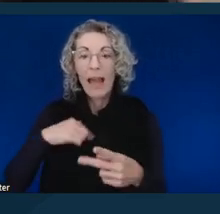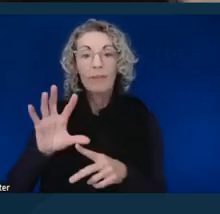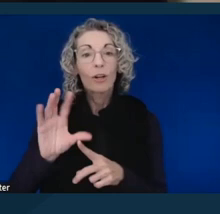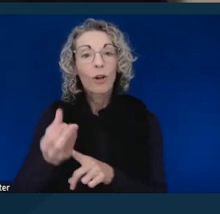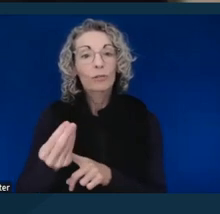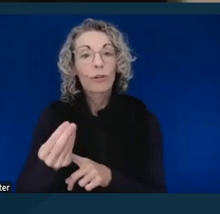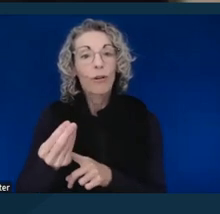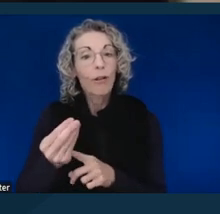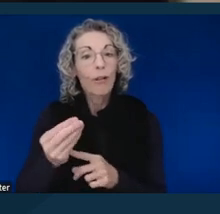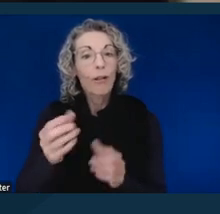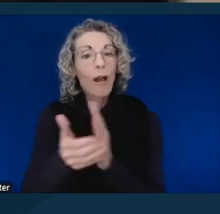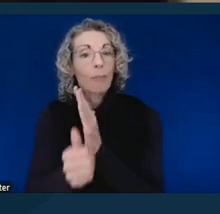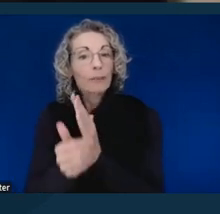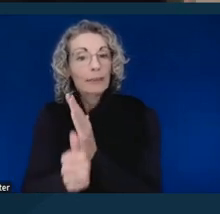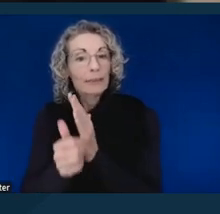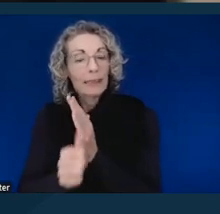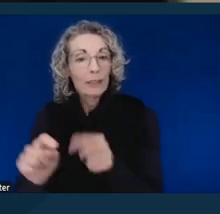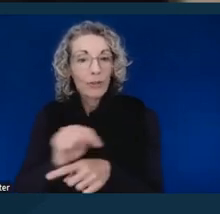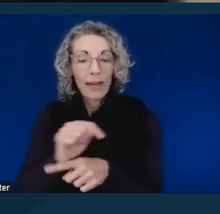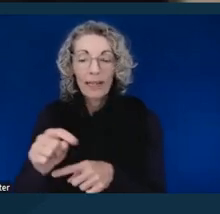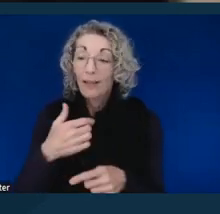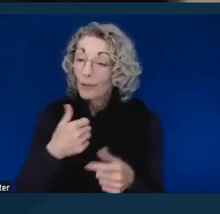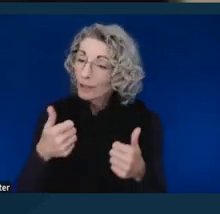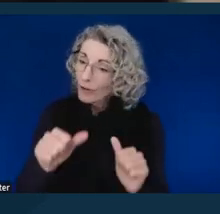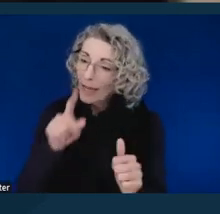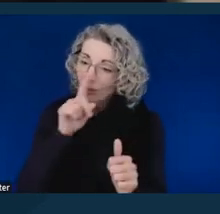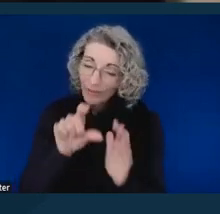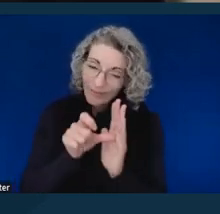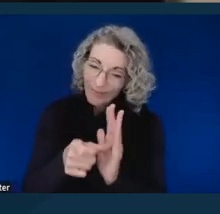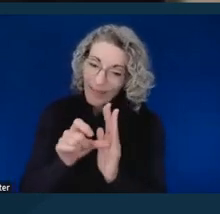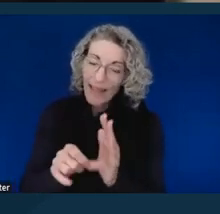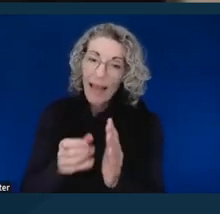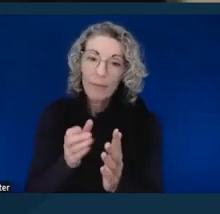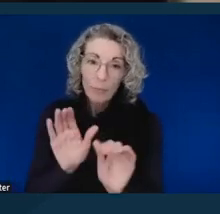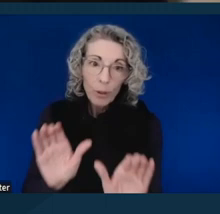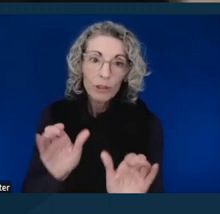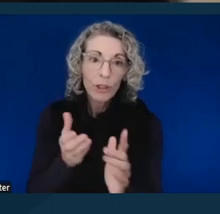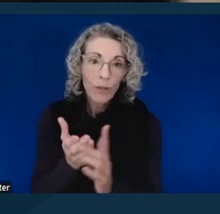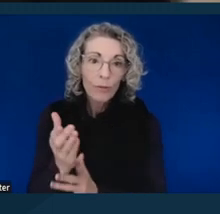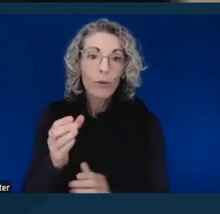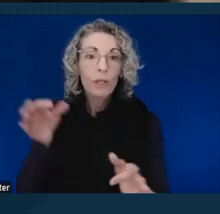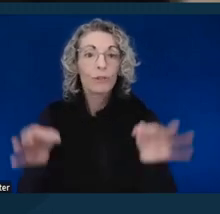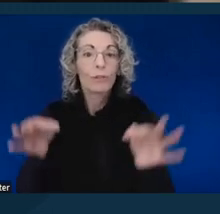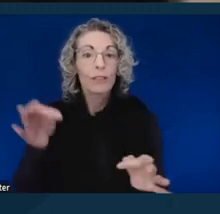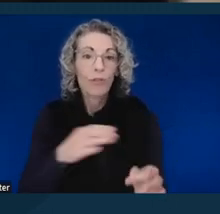This is something that we really try to push through the Judicial Council, for example. It's something that I've been able to get out